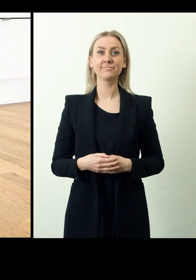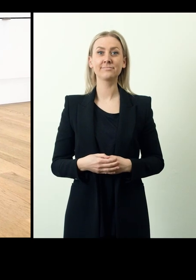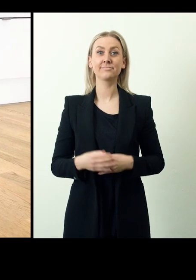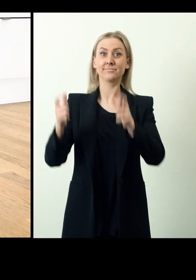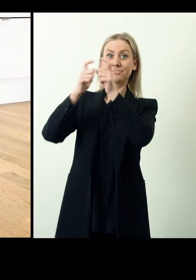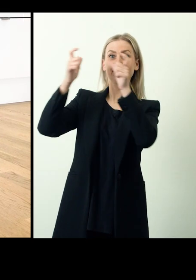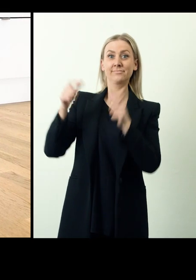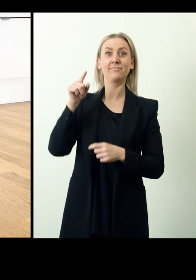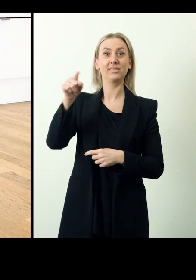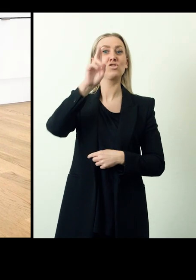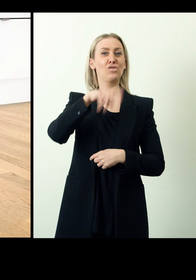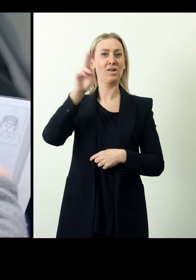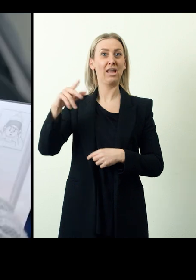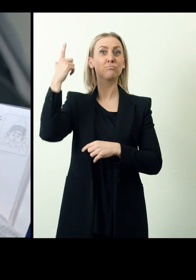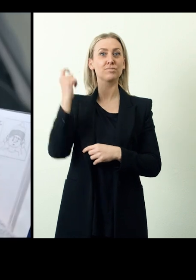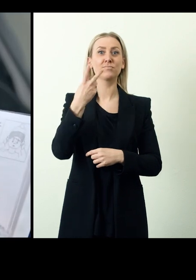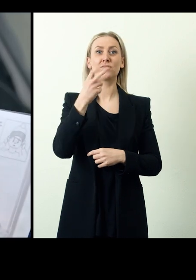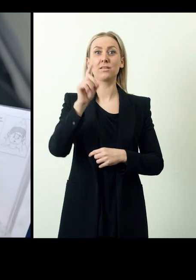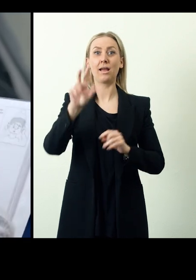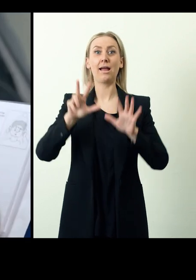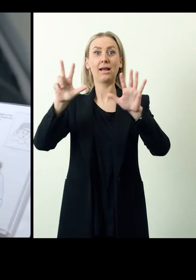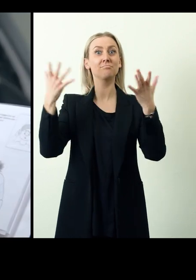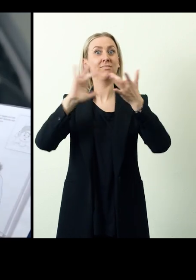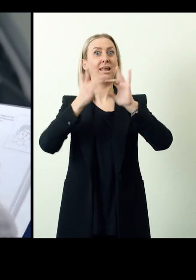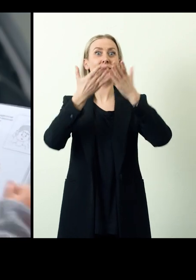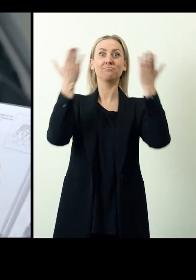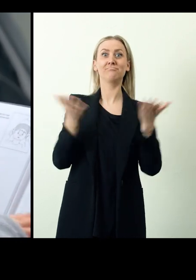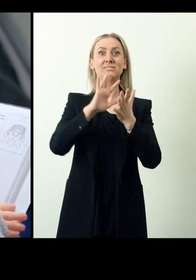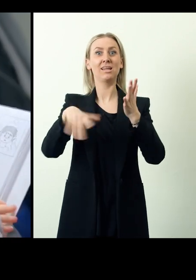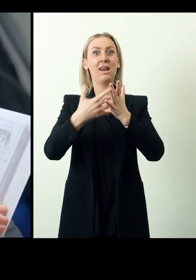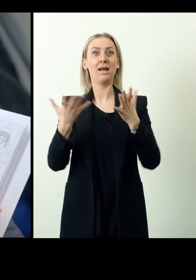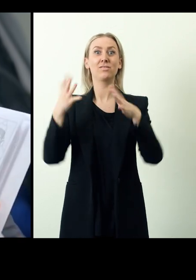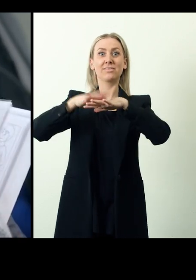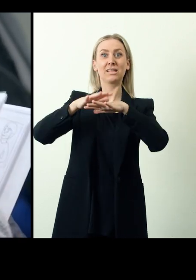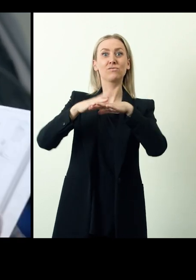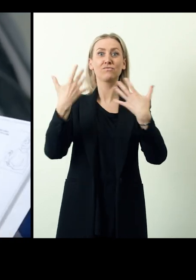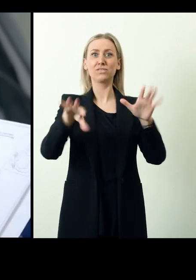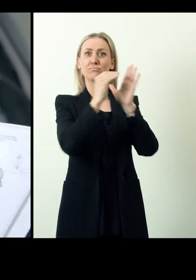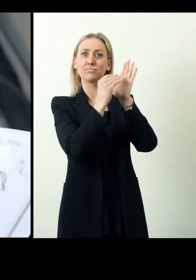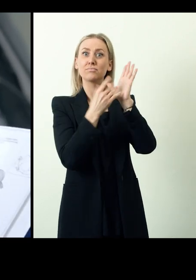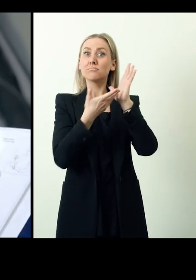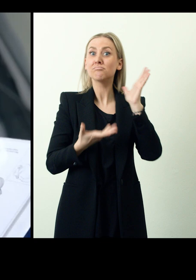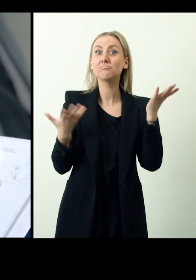Milla Says, from Norway, launched a web based sign language network in 2018 that combines user created vocabulary,